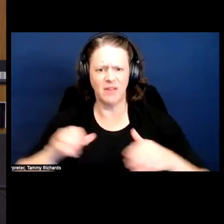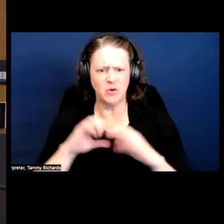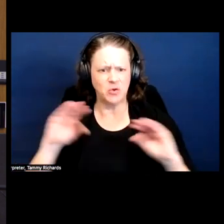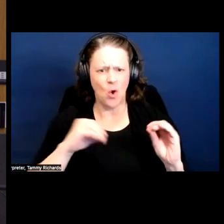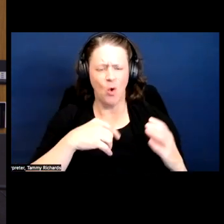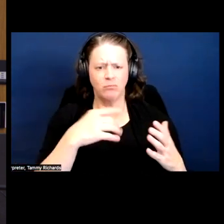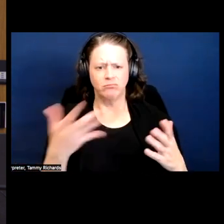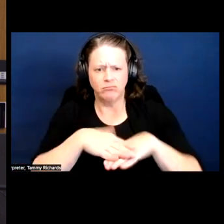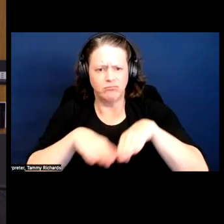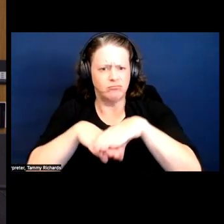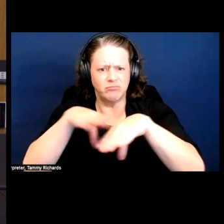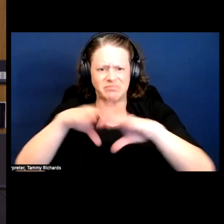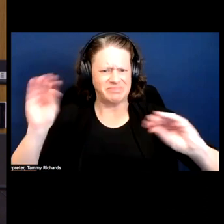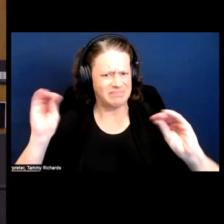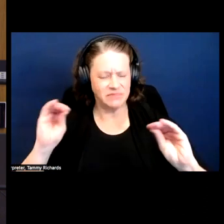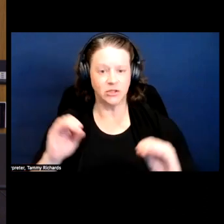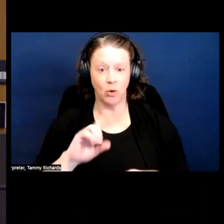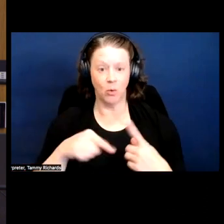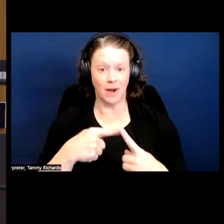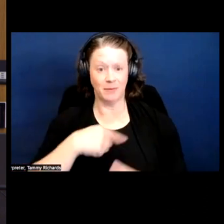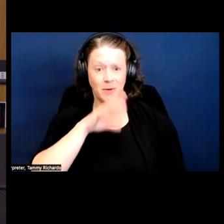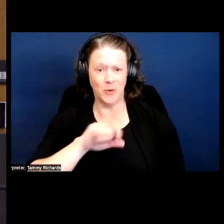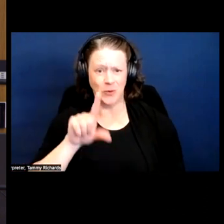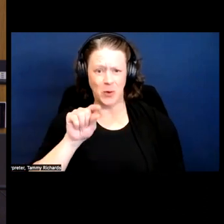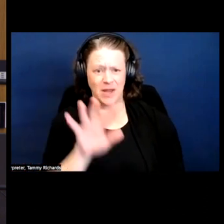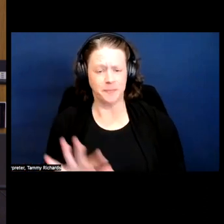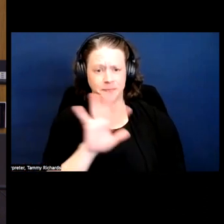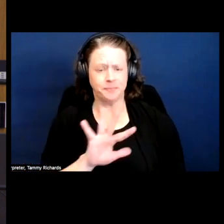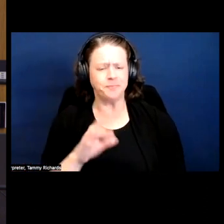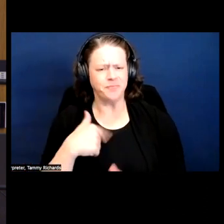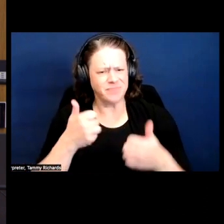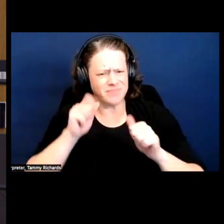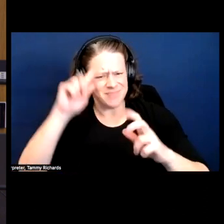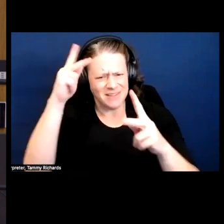So at, like, 20, I was trying to figure out [clearing throat] -- excuse me -- the connection